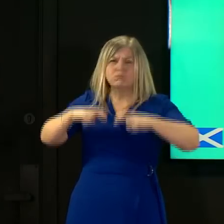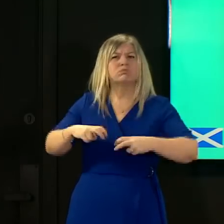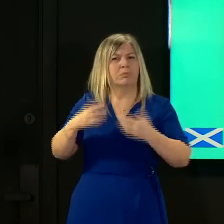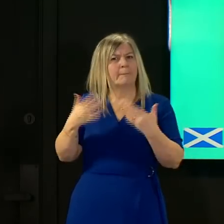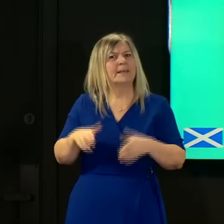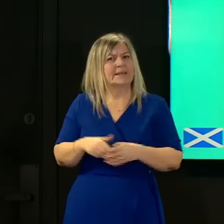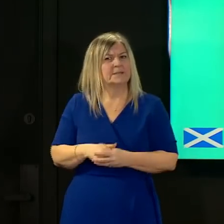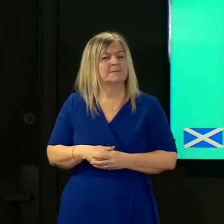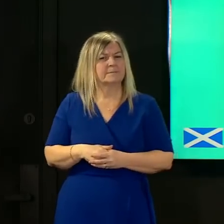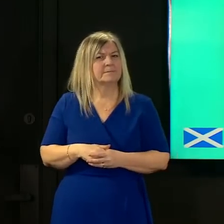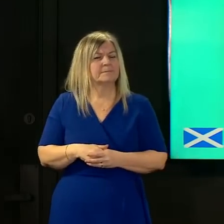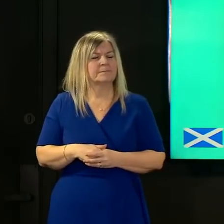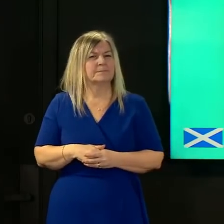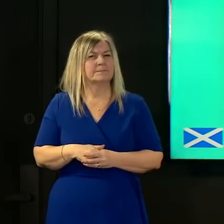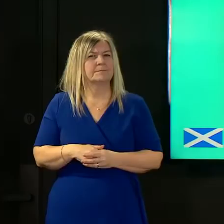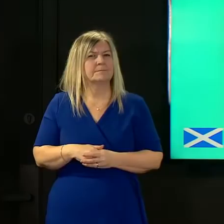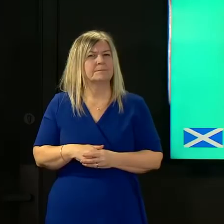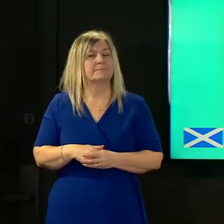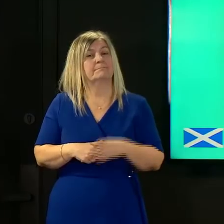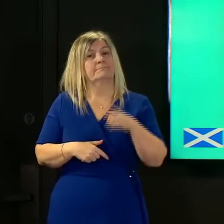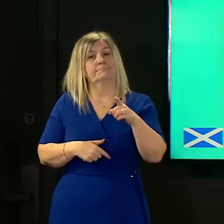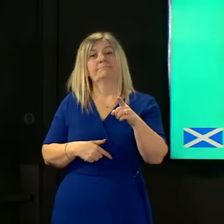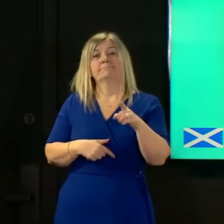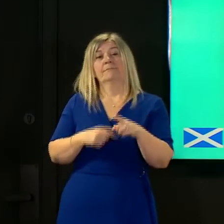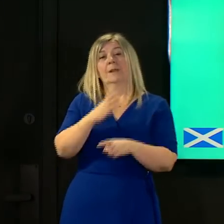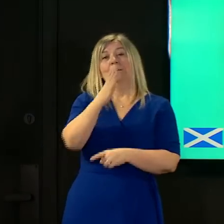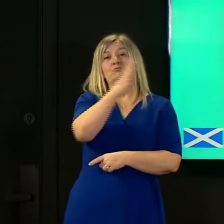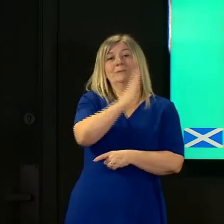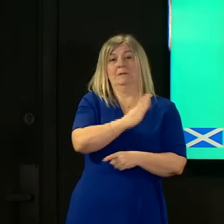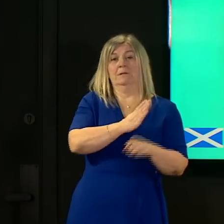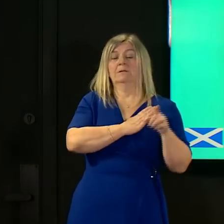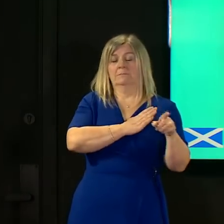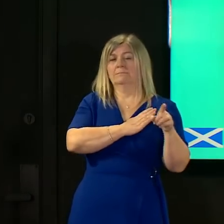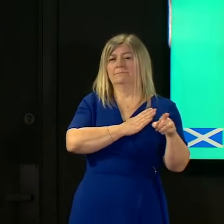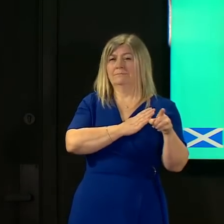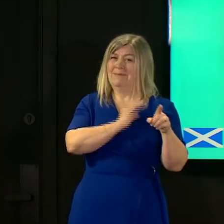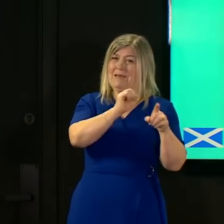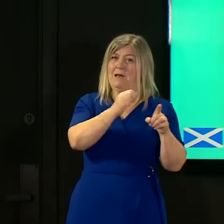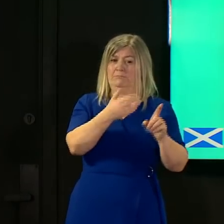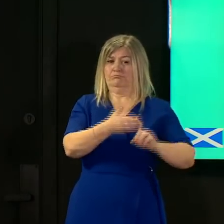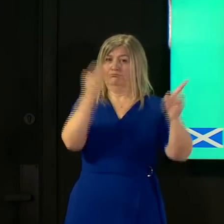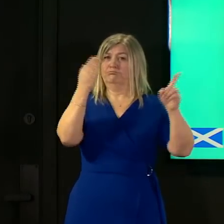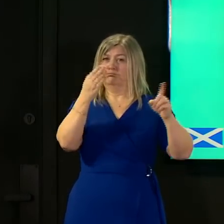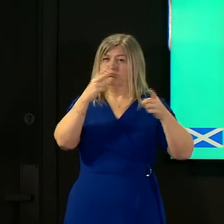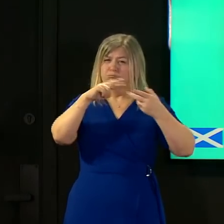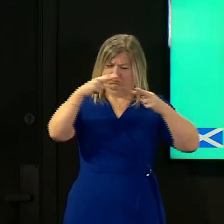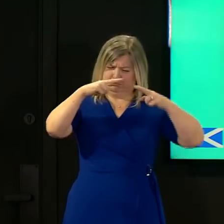this case in brazil it was that genomic sequencing that identified that this was a particular variant